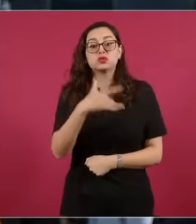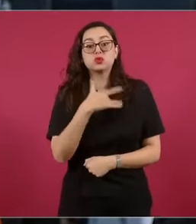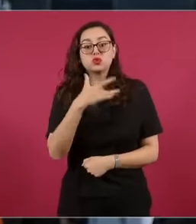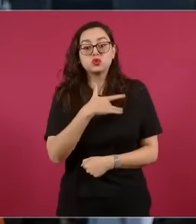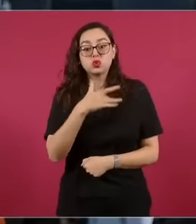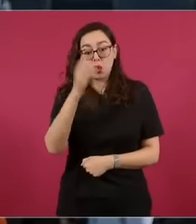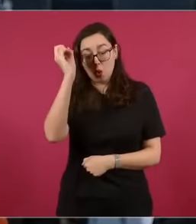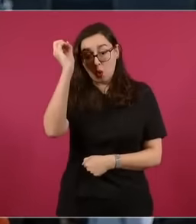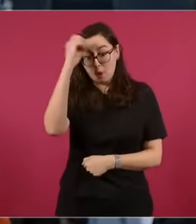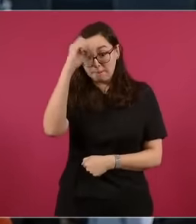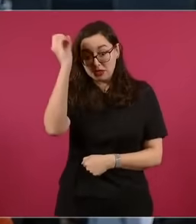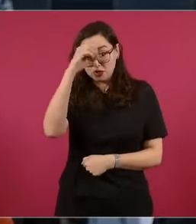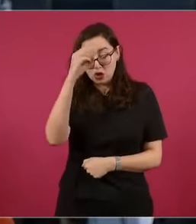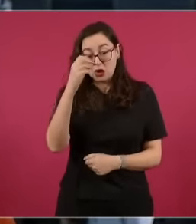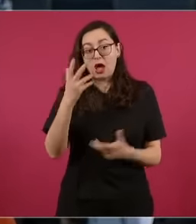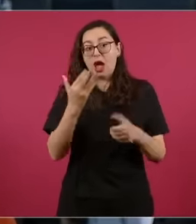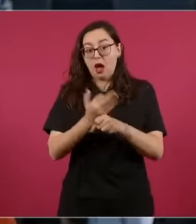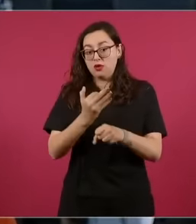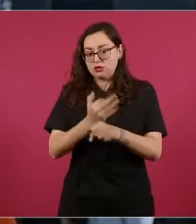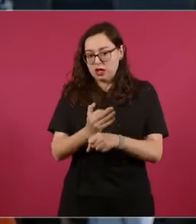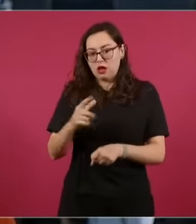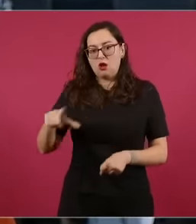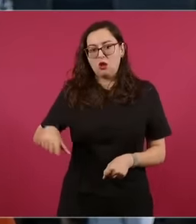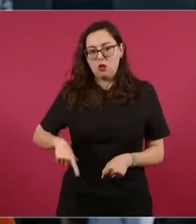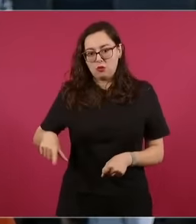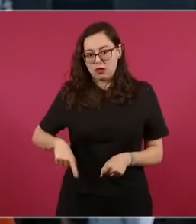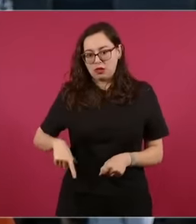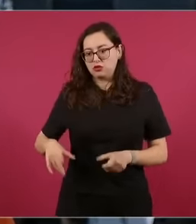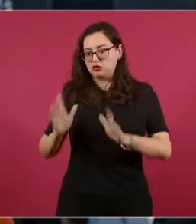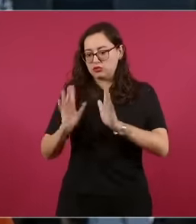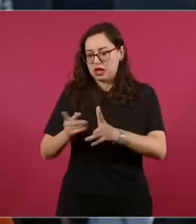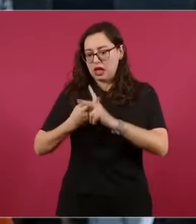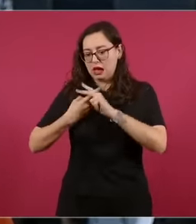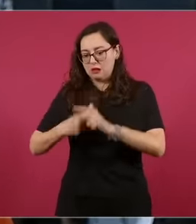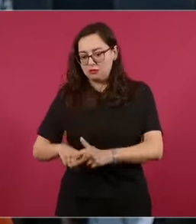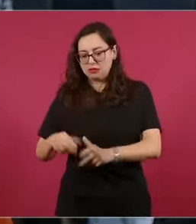has already started on the issue of regulation with Luisa María mayor when she was secretary of labor I